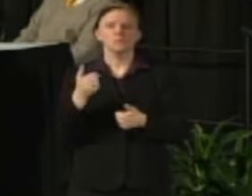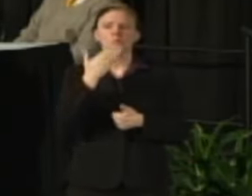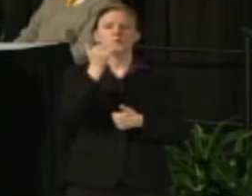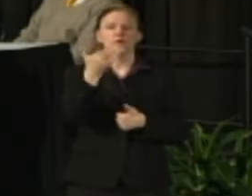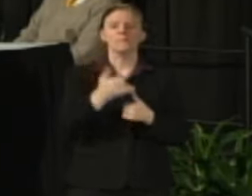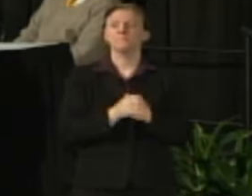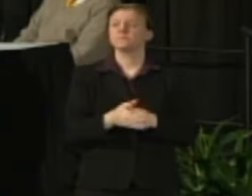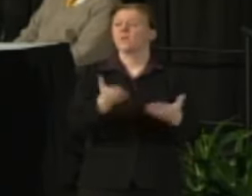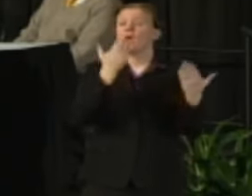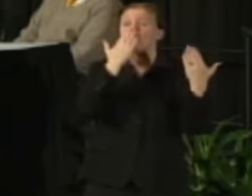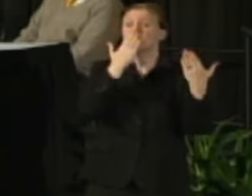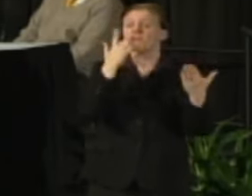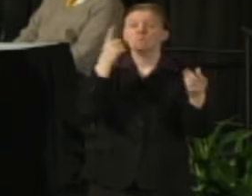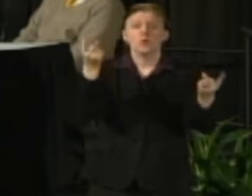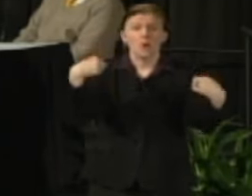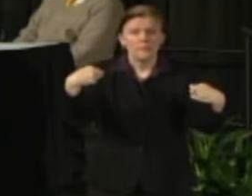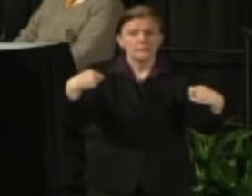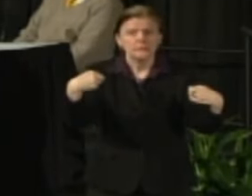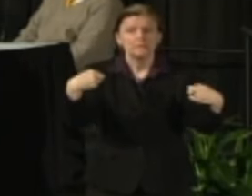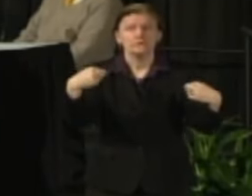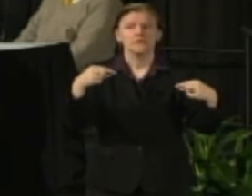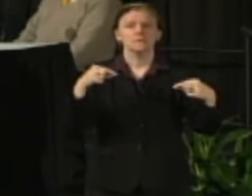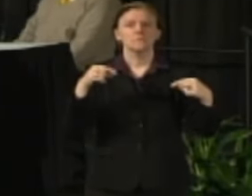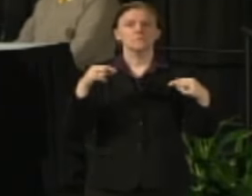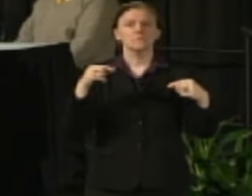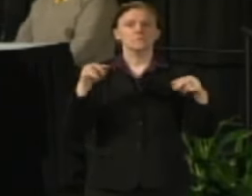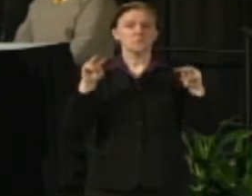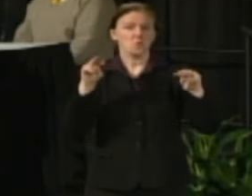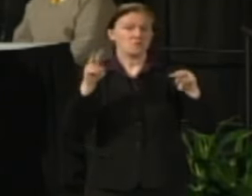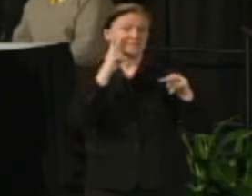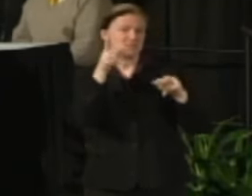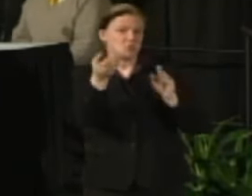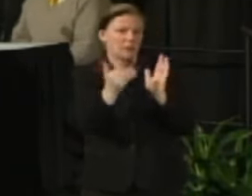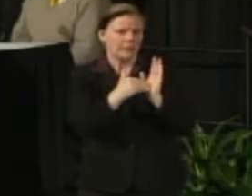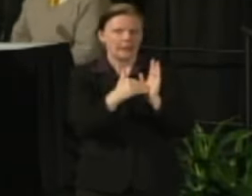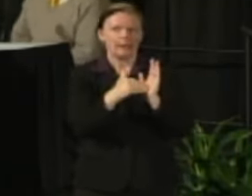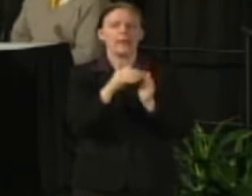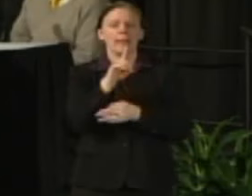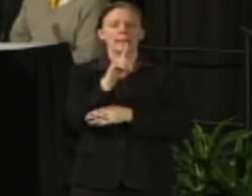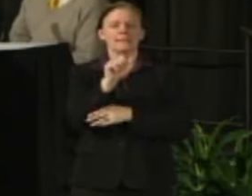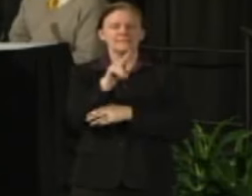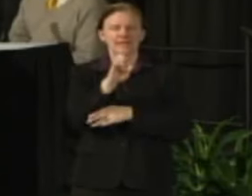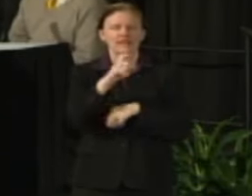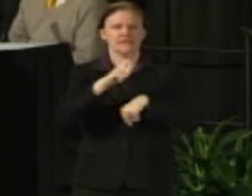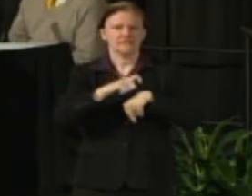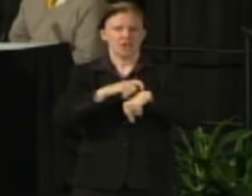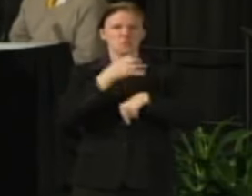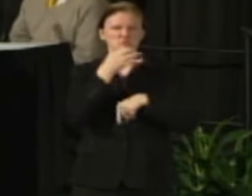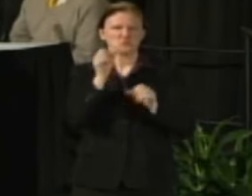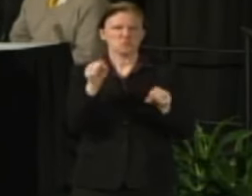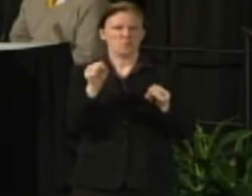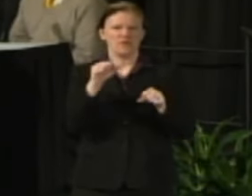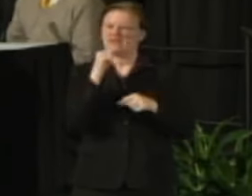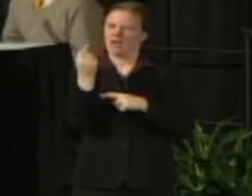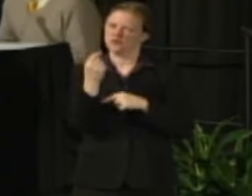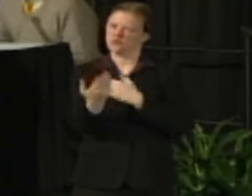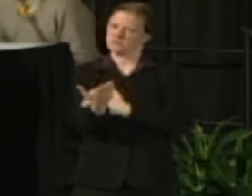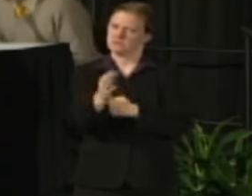Well thank you all once again and I look forward to seeing you soon. We'll get the date and the timing out. We won't have it every Tuesday morning at 9 o'clock.